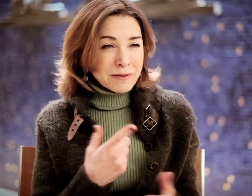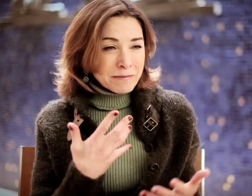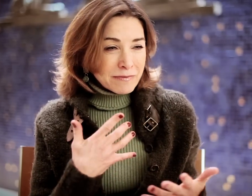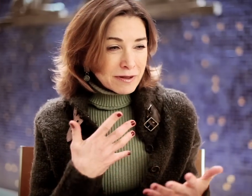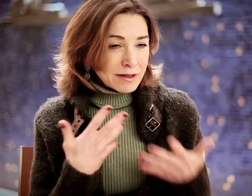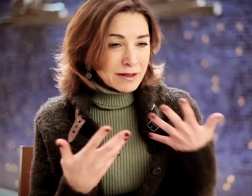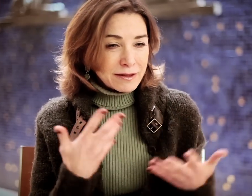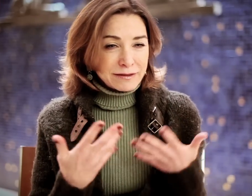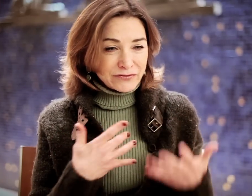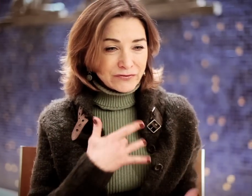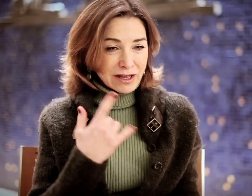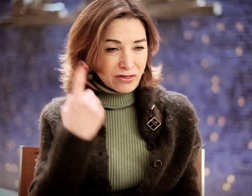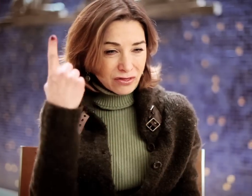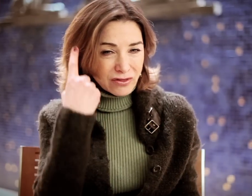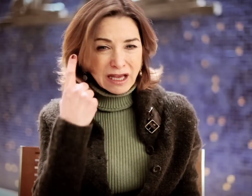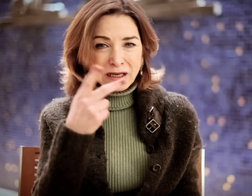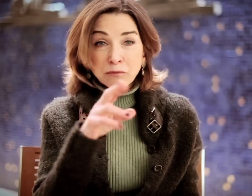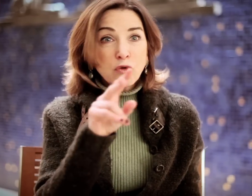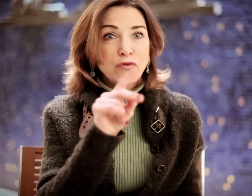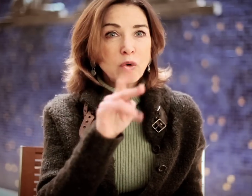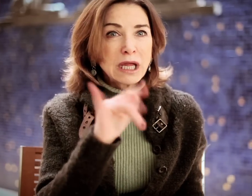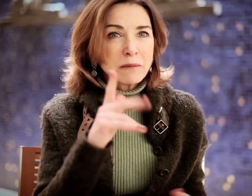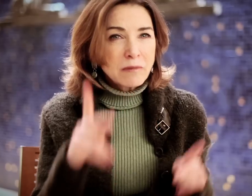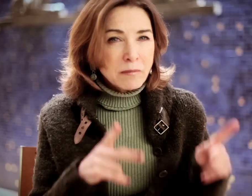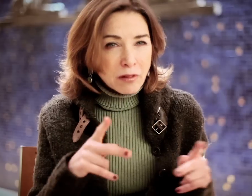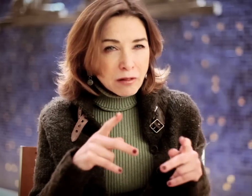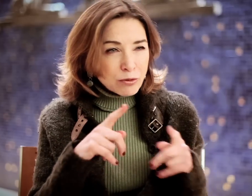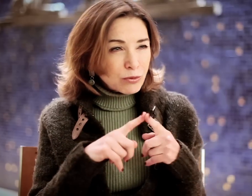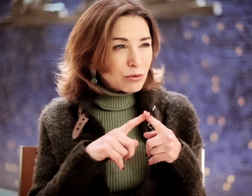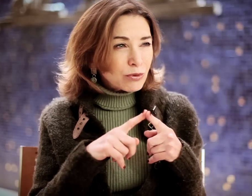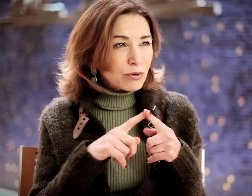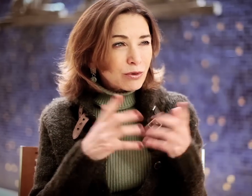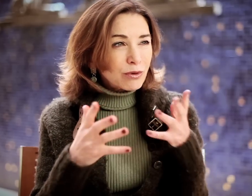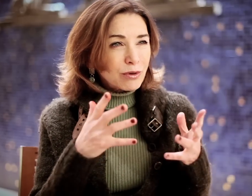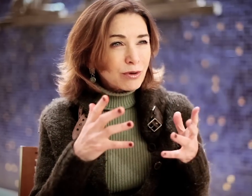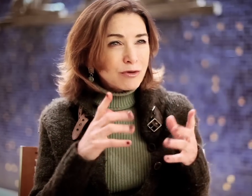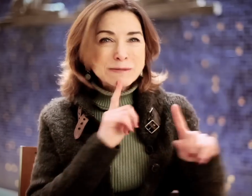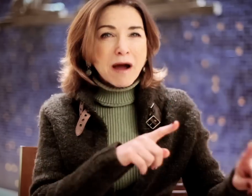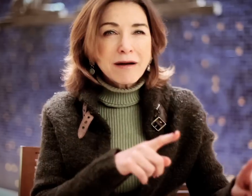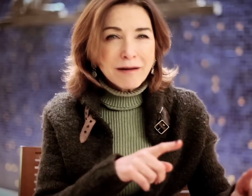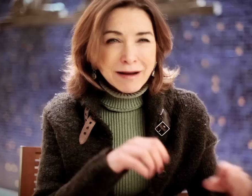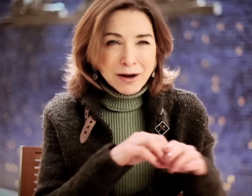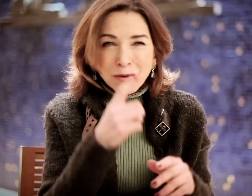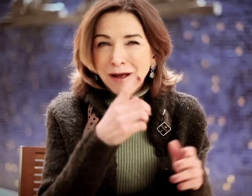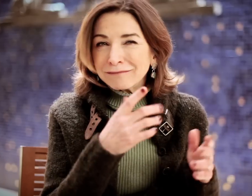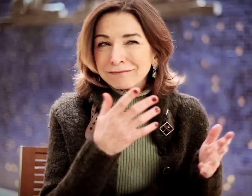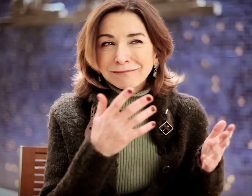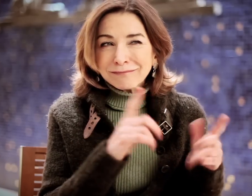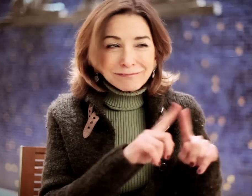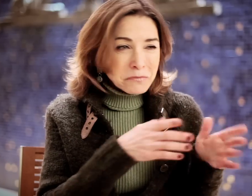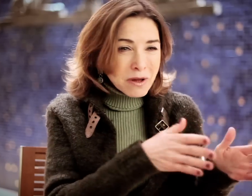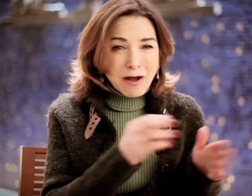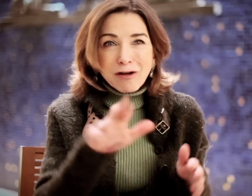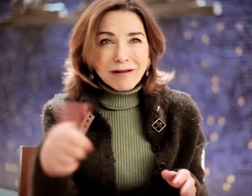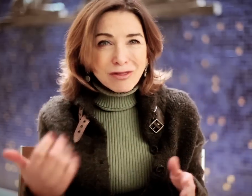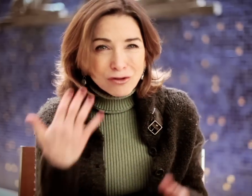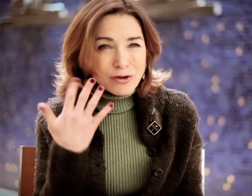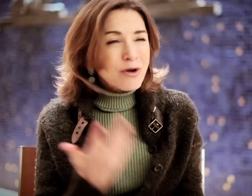...making them feel, think; provoking people to respond in one way or another.